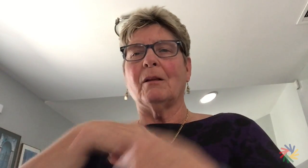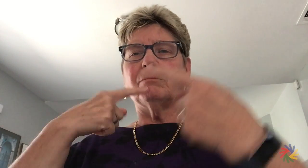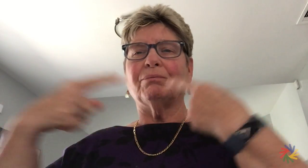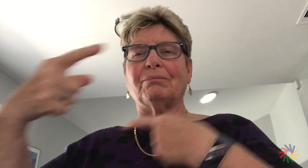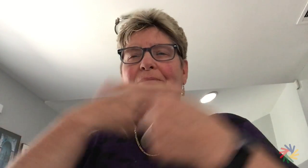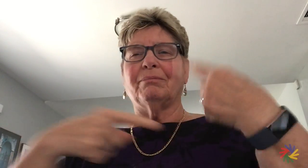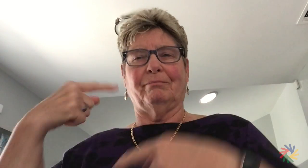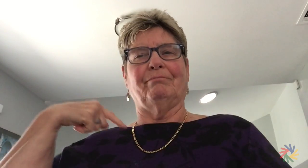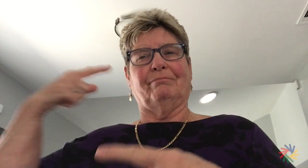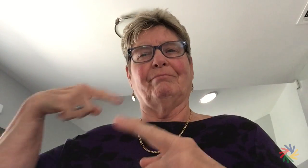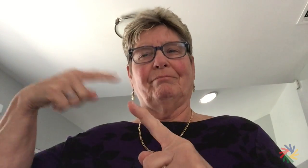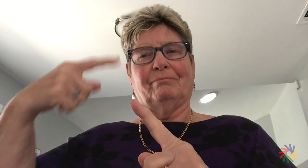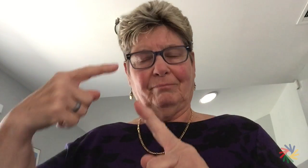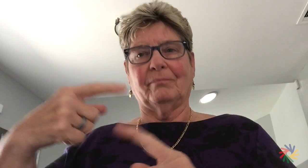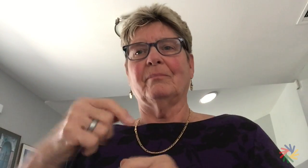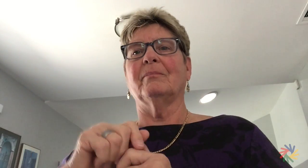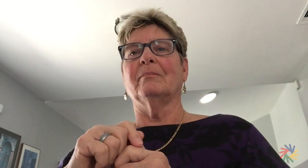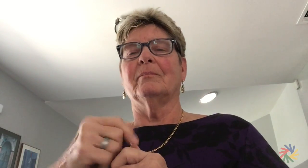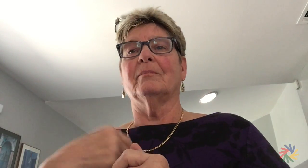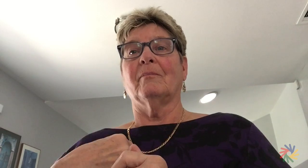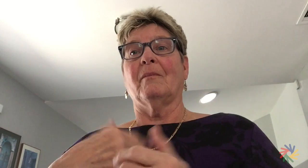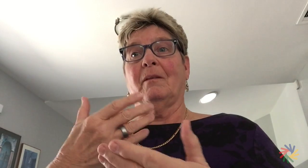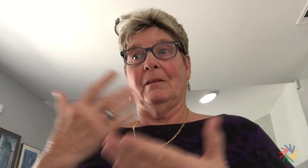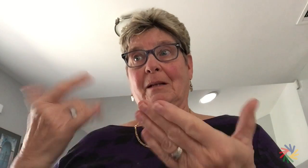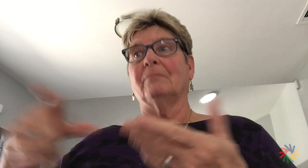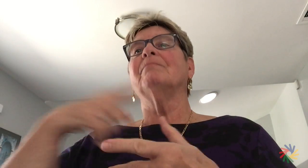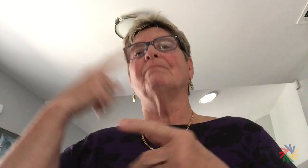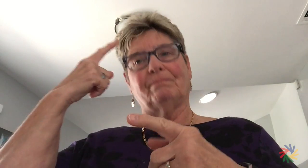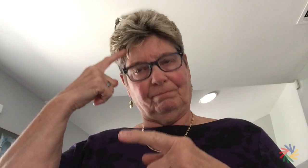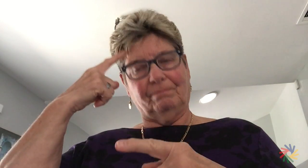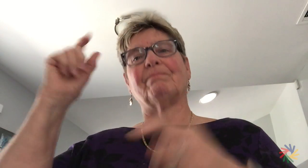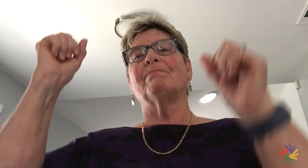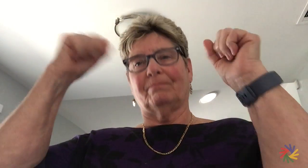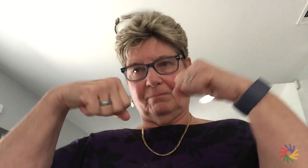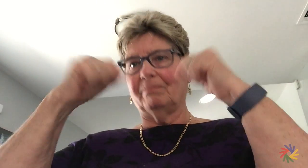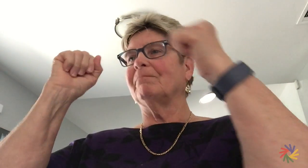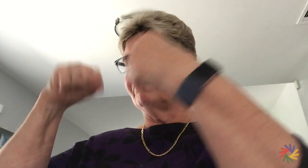We the commission members have been meeting on several occasions